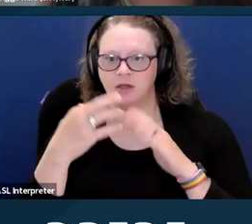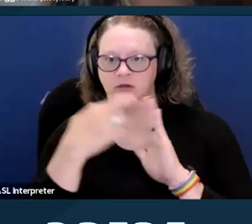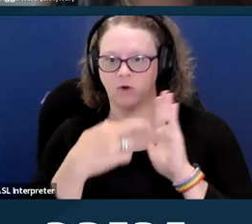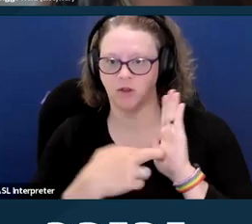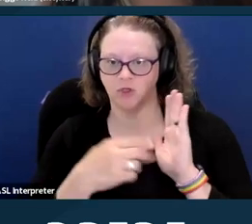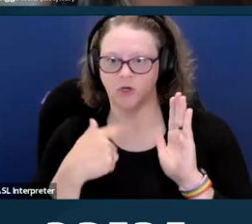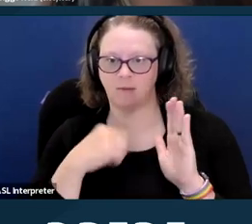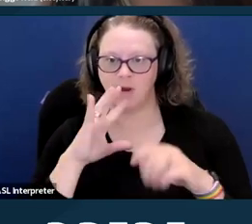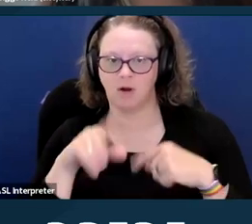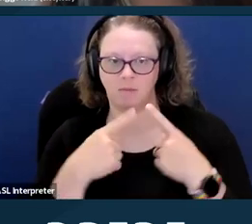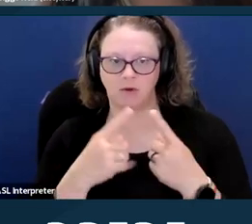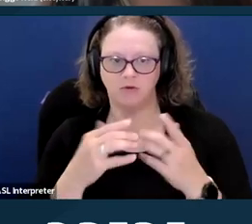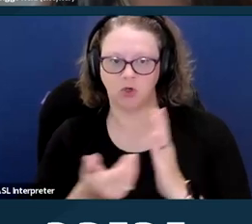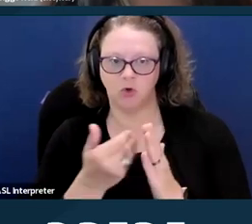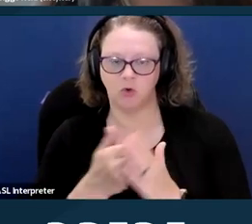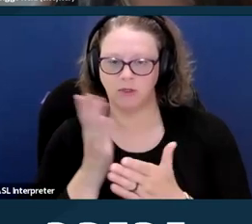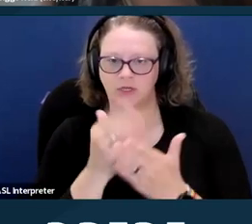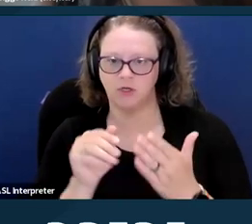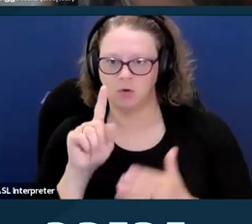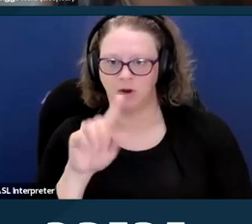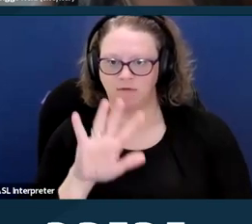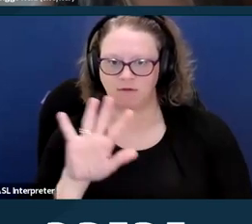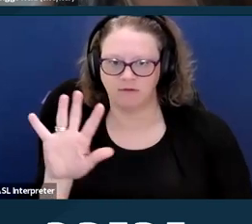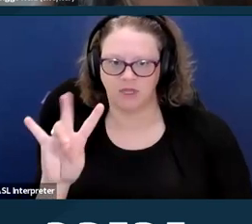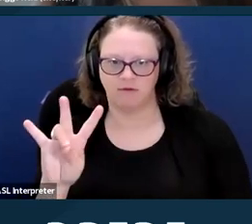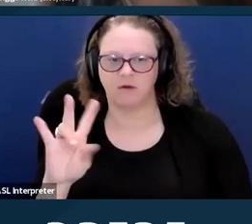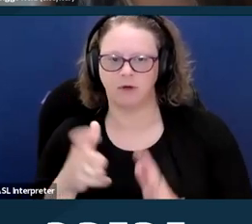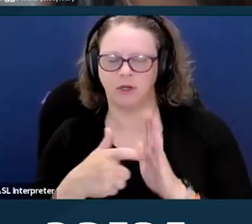with the new Section 1557 regulation.